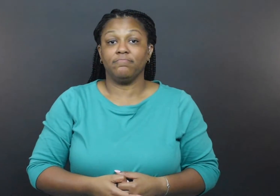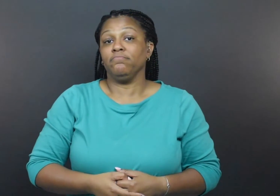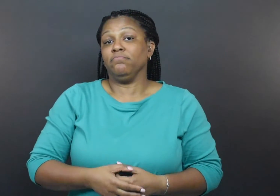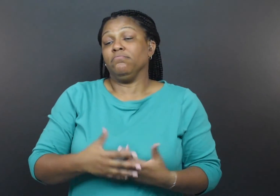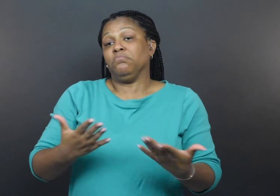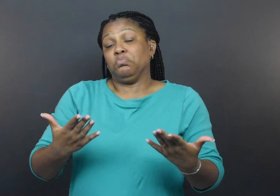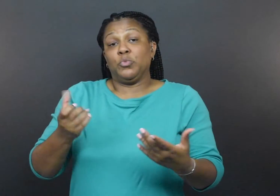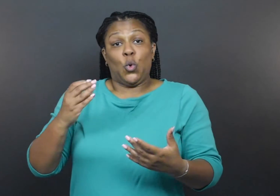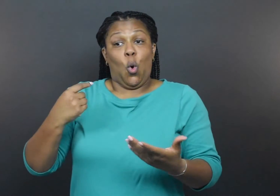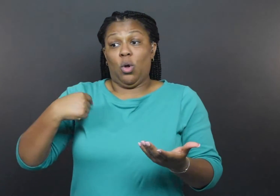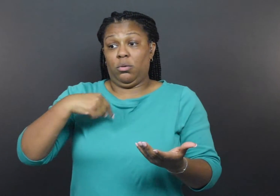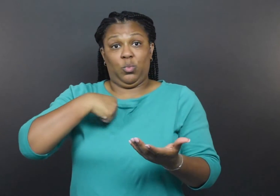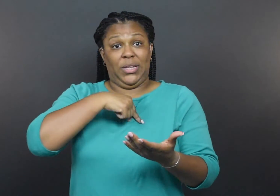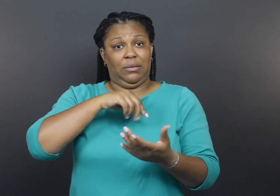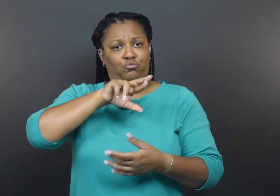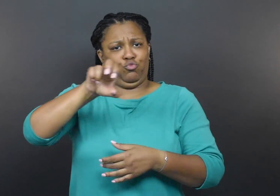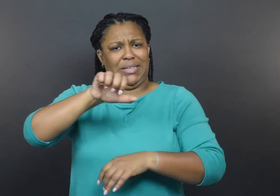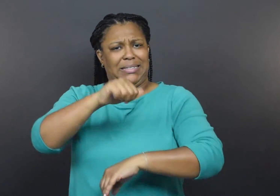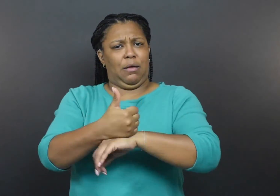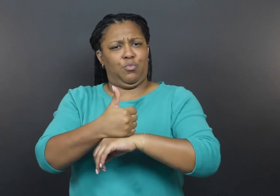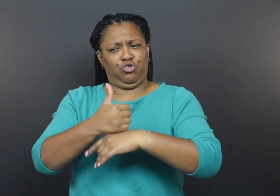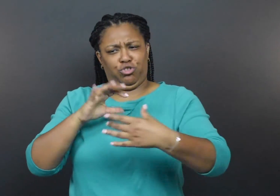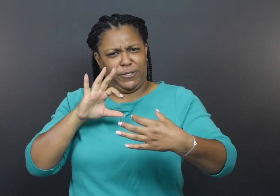Reestablishing supports and a safety net for